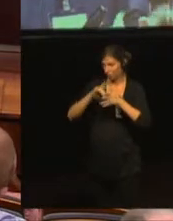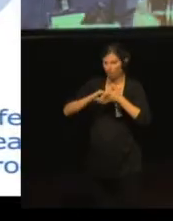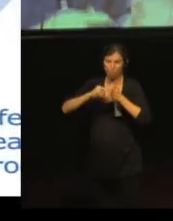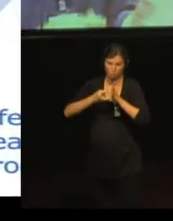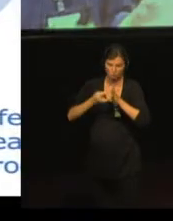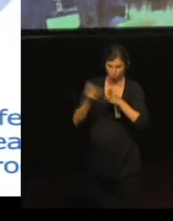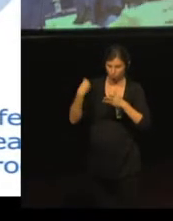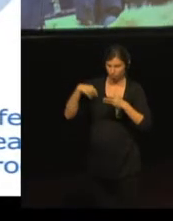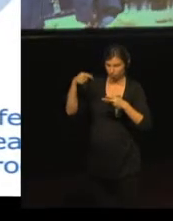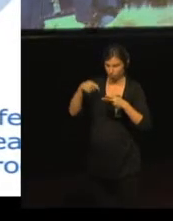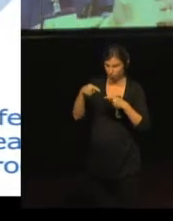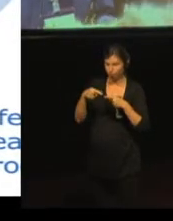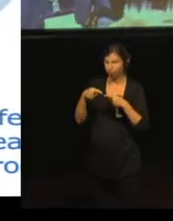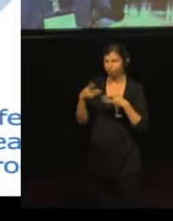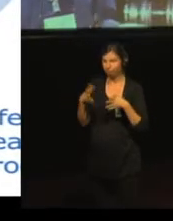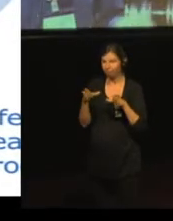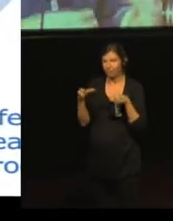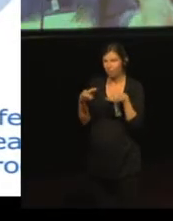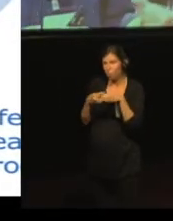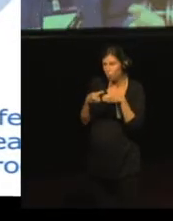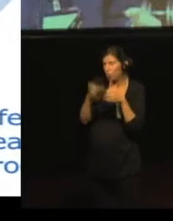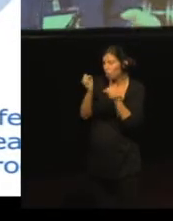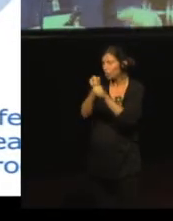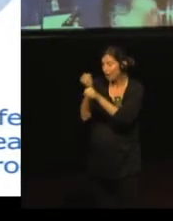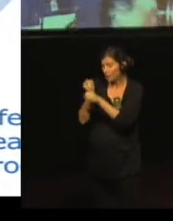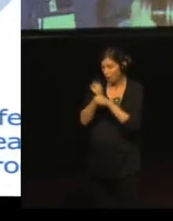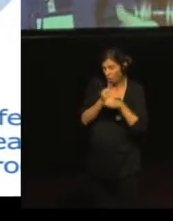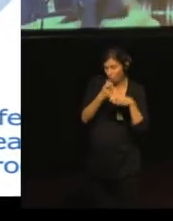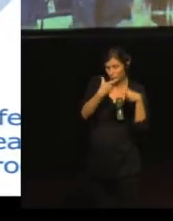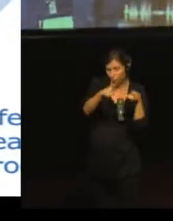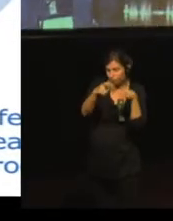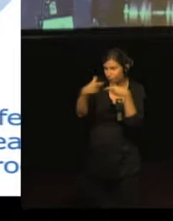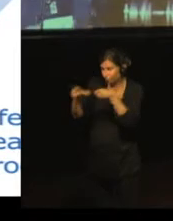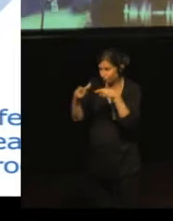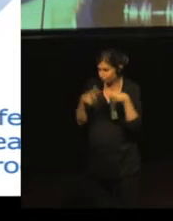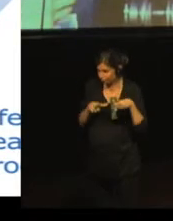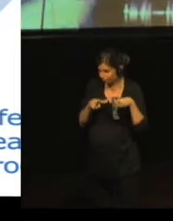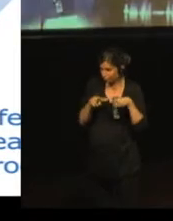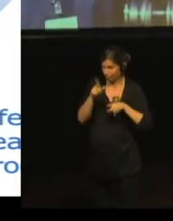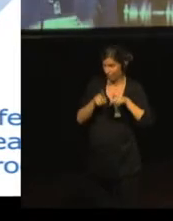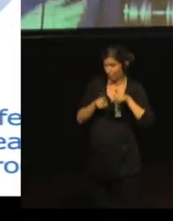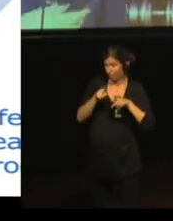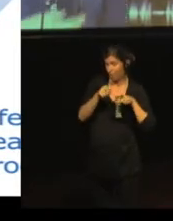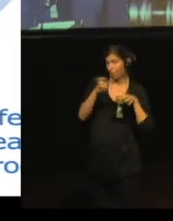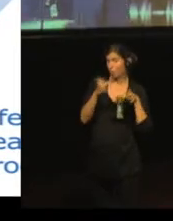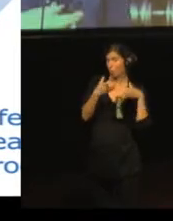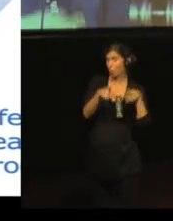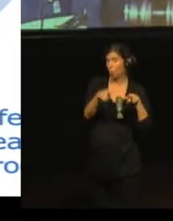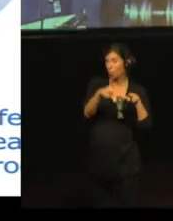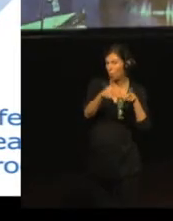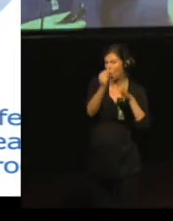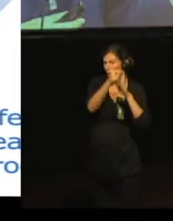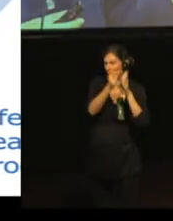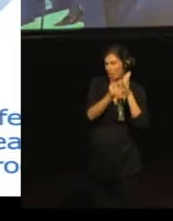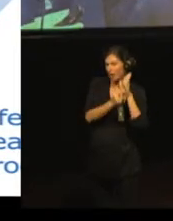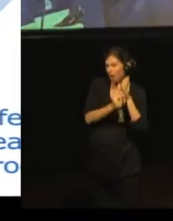These working groups could make the modification of the indicators of disability equality in Europe, IDEE,